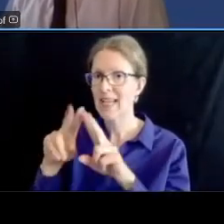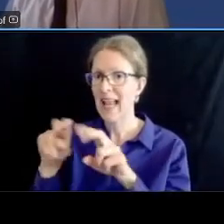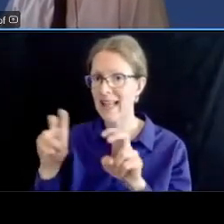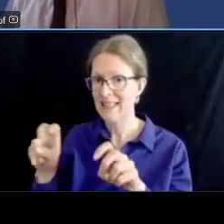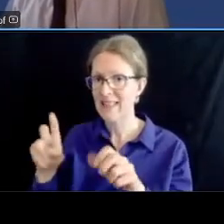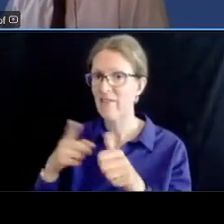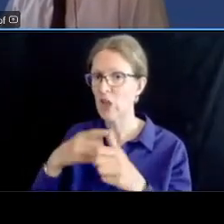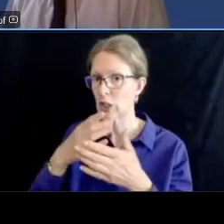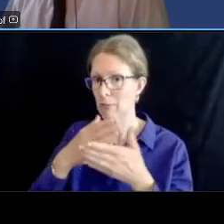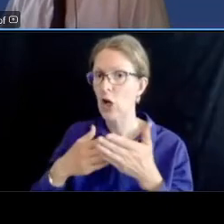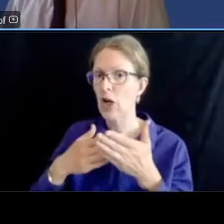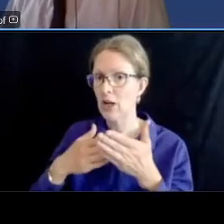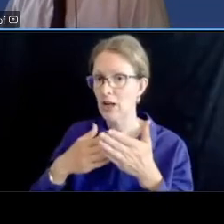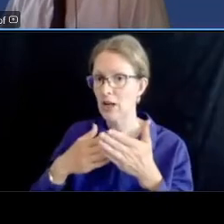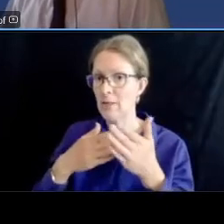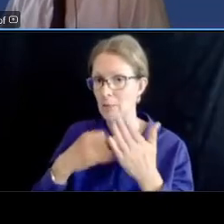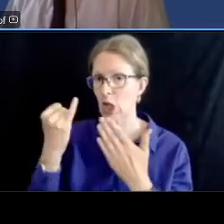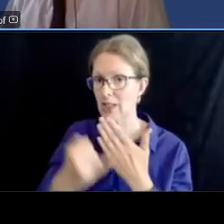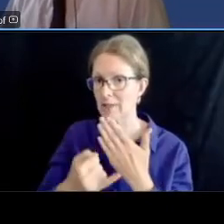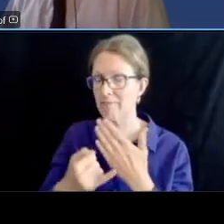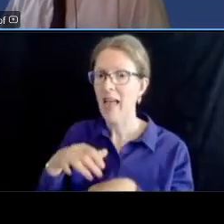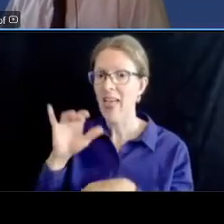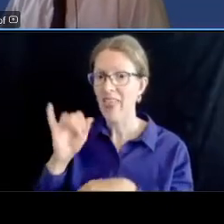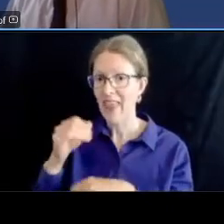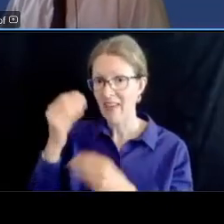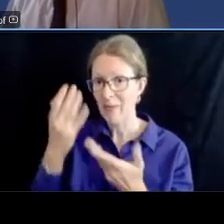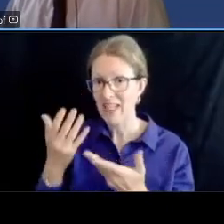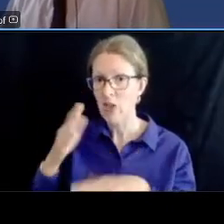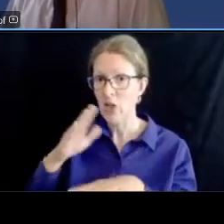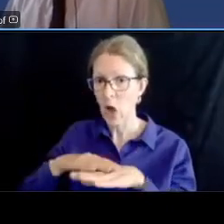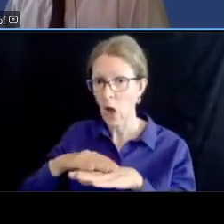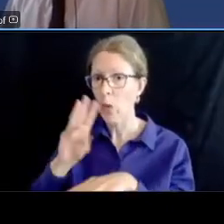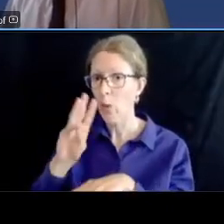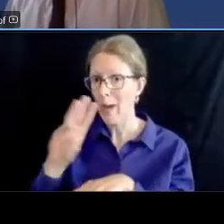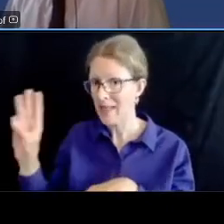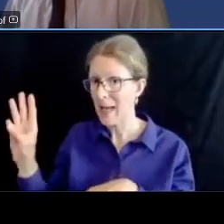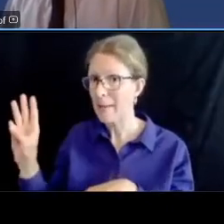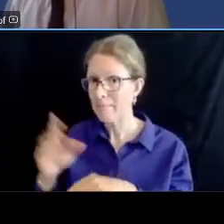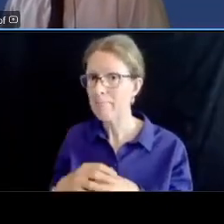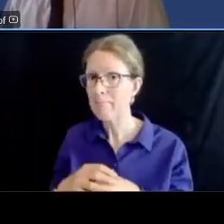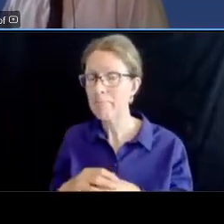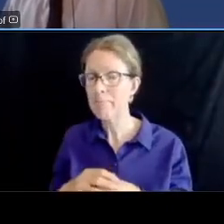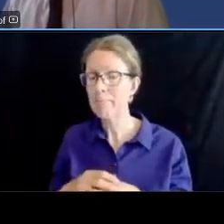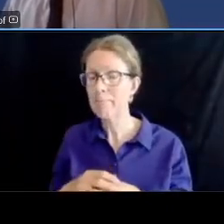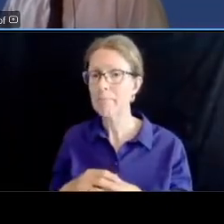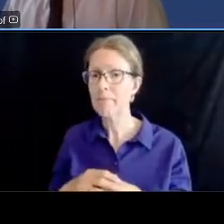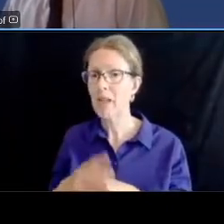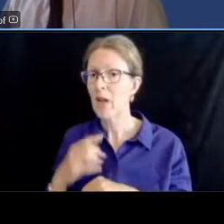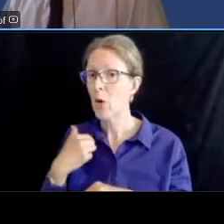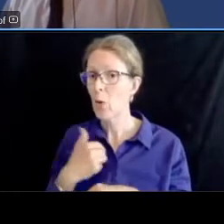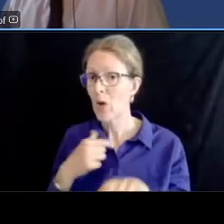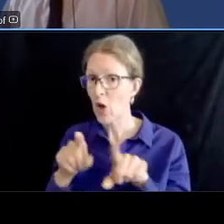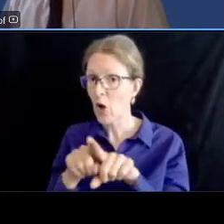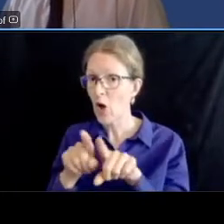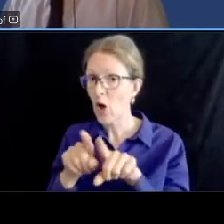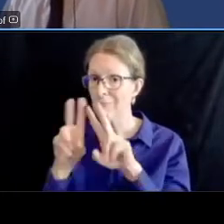information is on our project website um and we also looked at um our regional modeling and that